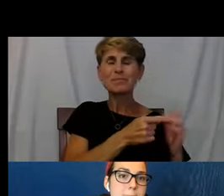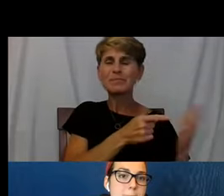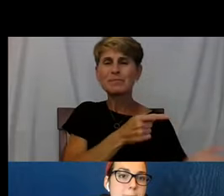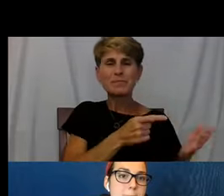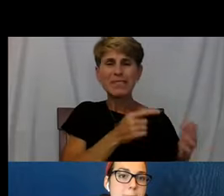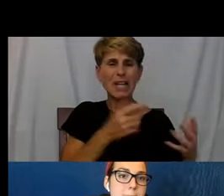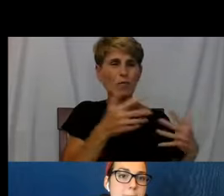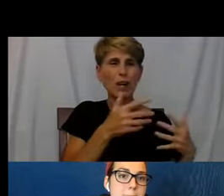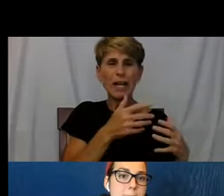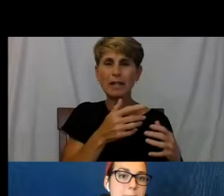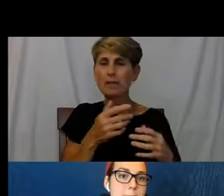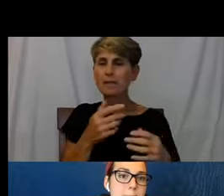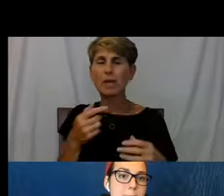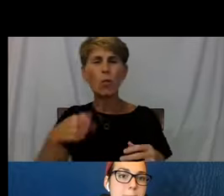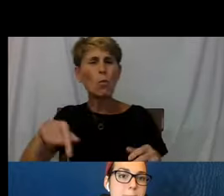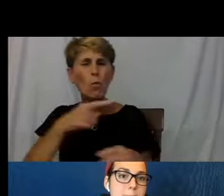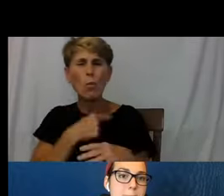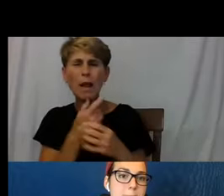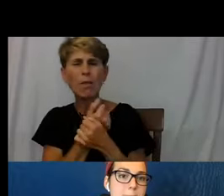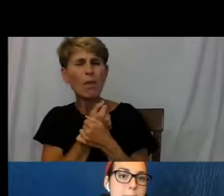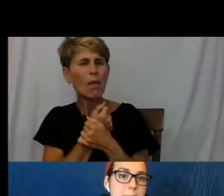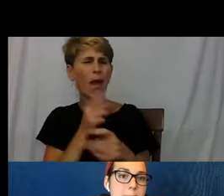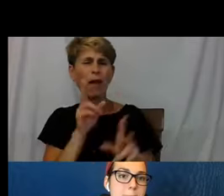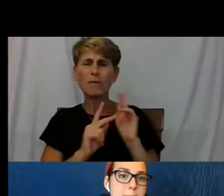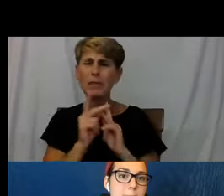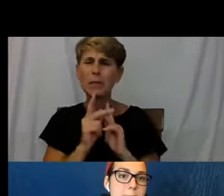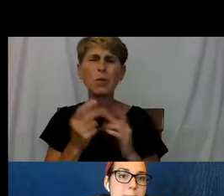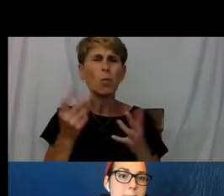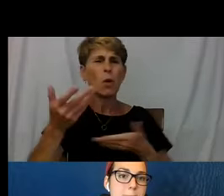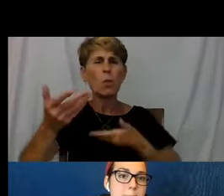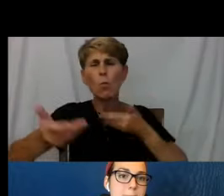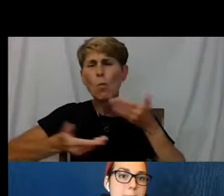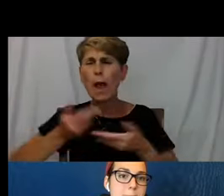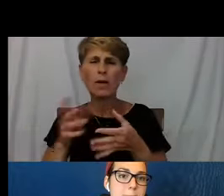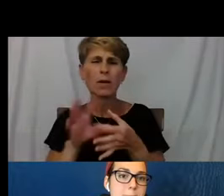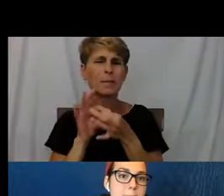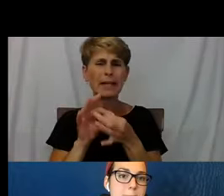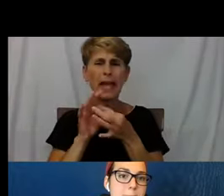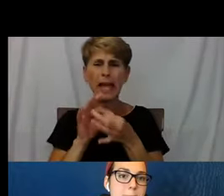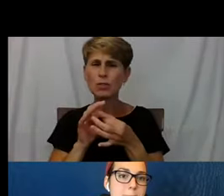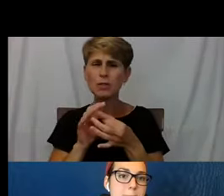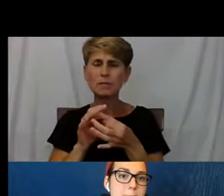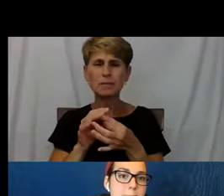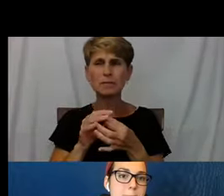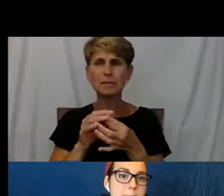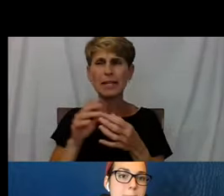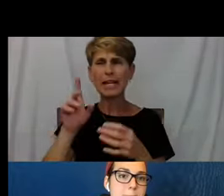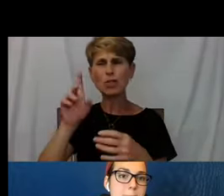and we welcome connection and that connection and the trust built by the ethics